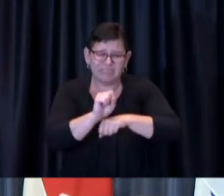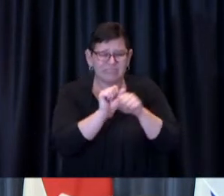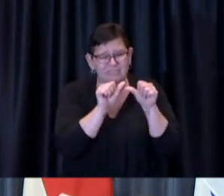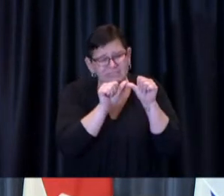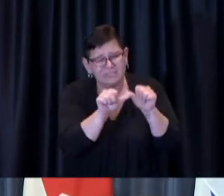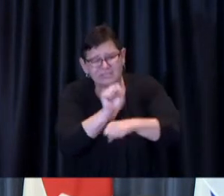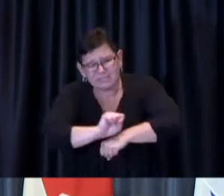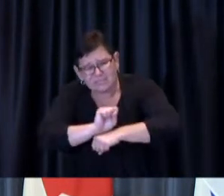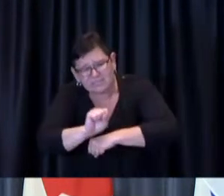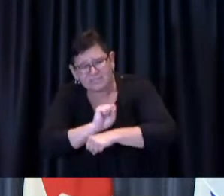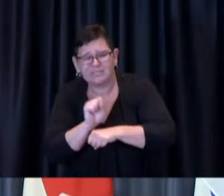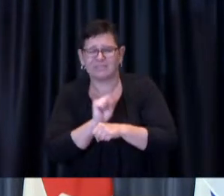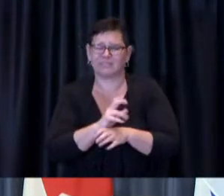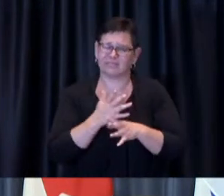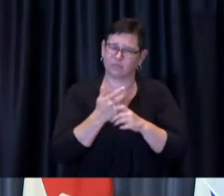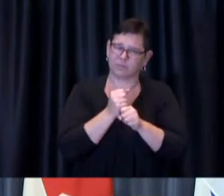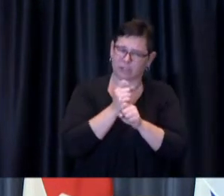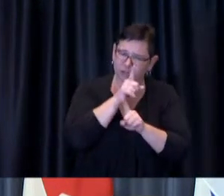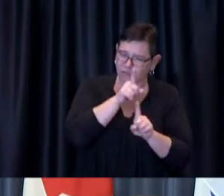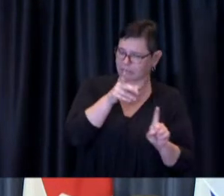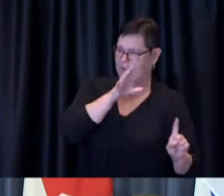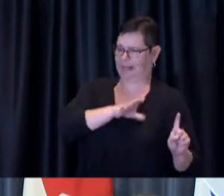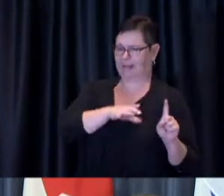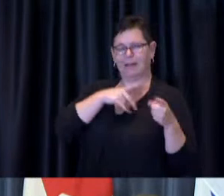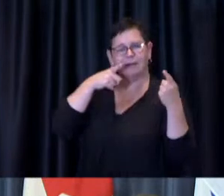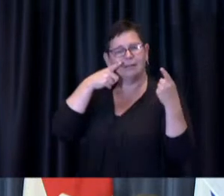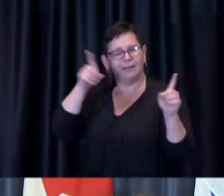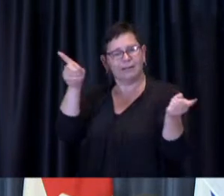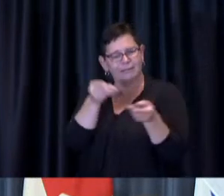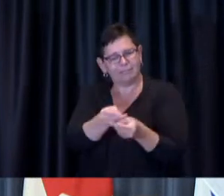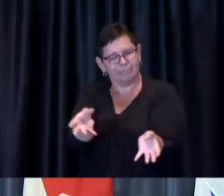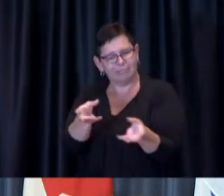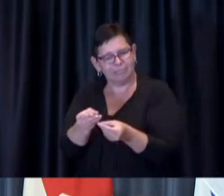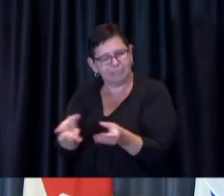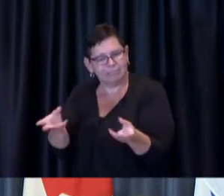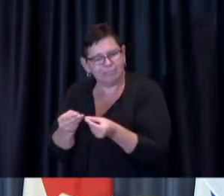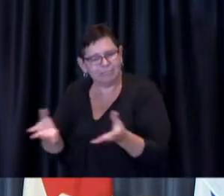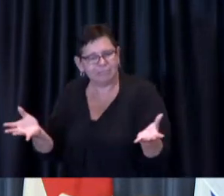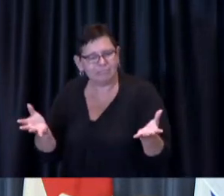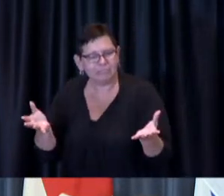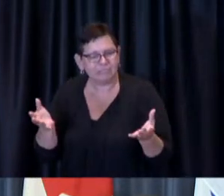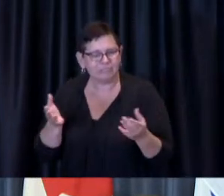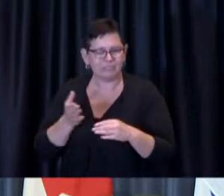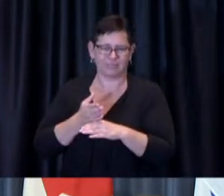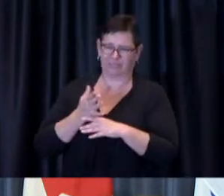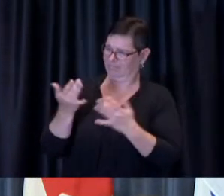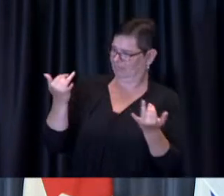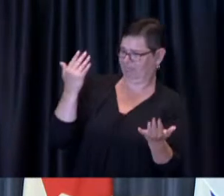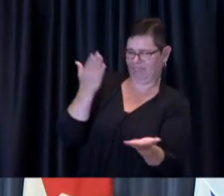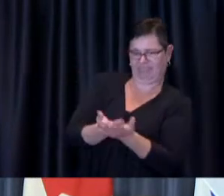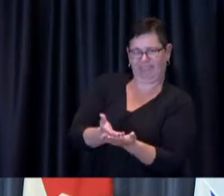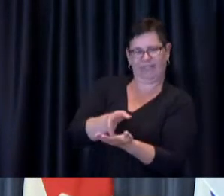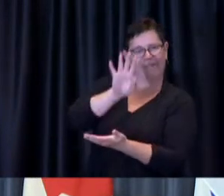and in the achievement of this significant milestone in our COVID-19 response. As Mayor Tory announced,